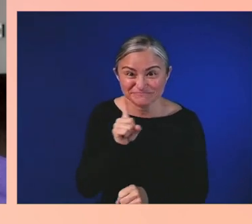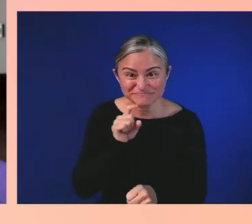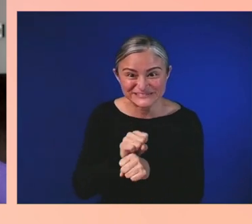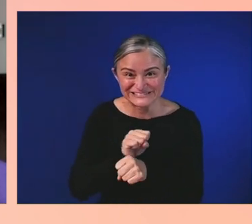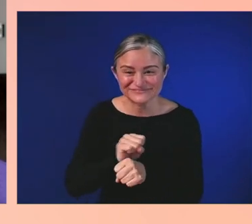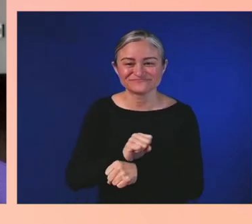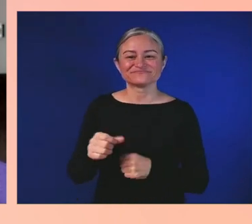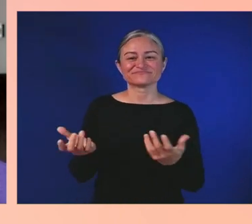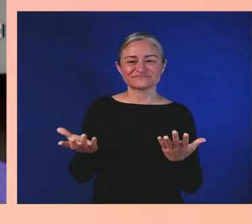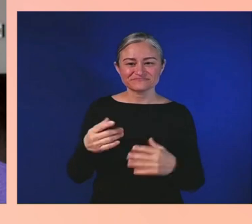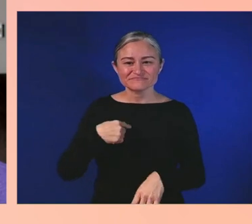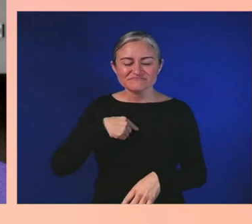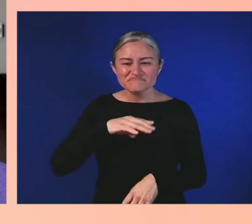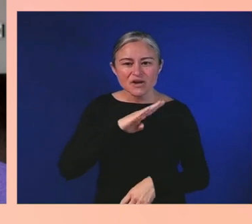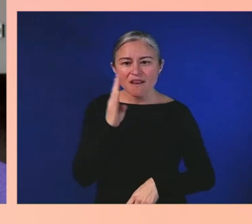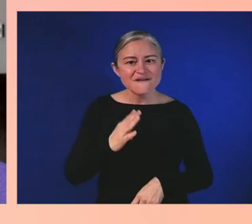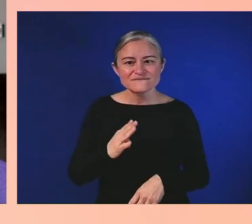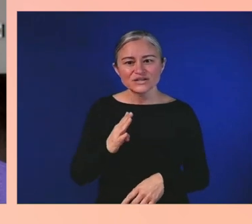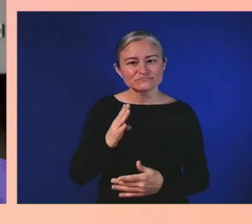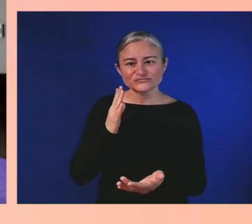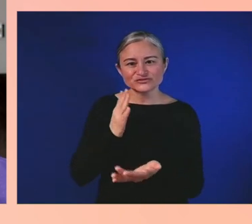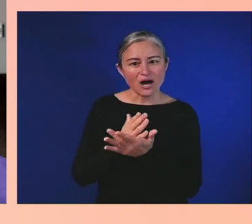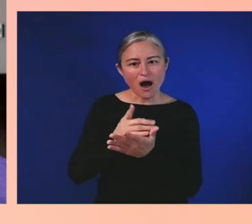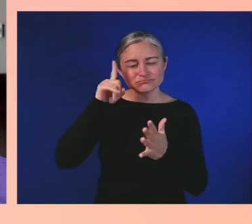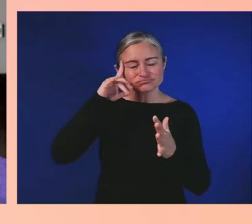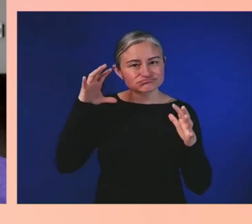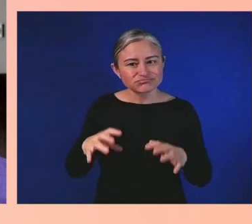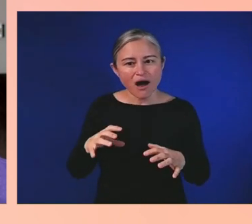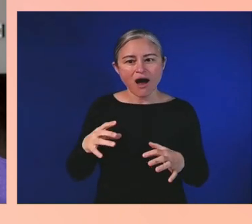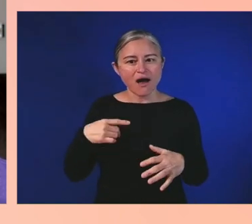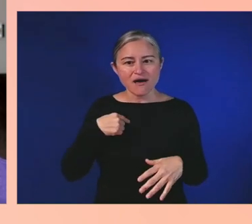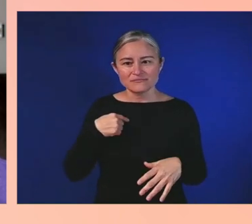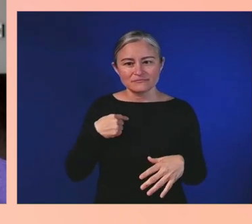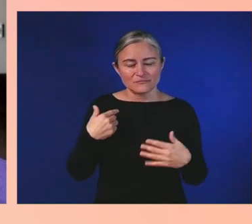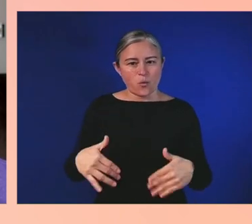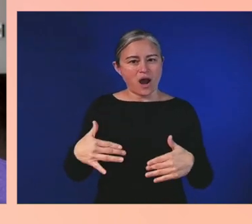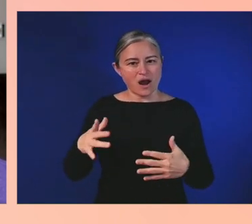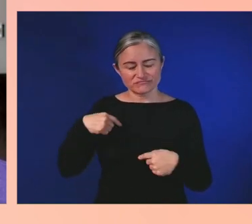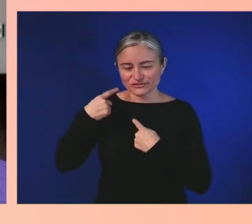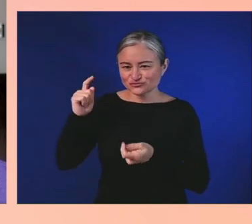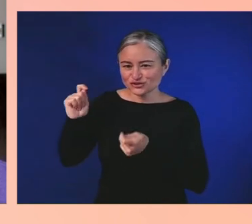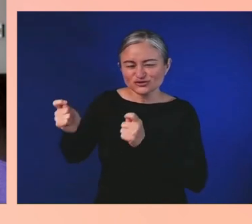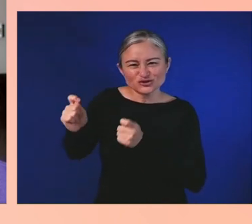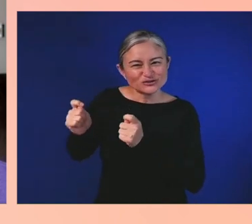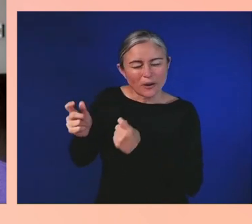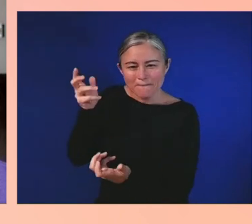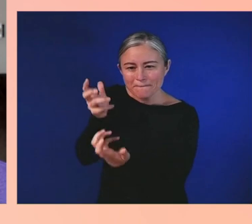customization our players are able to do. It's really cool to see you and your setup there.